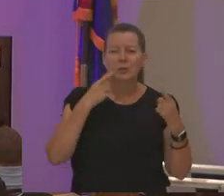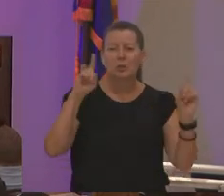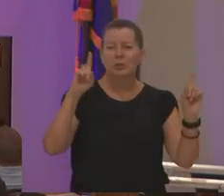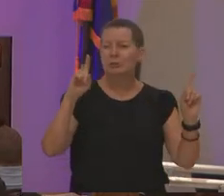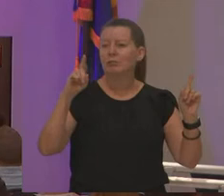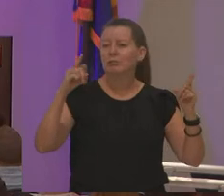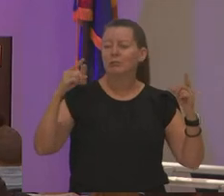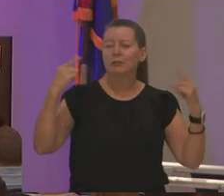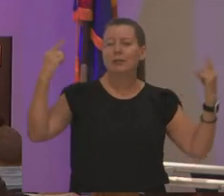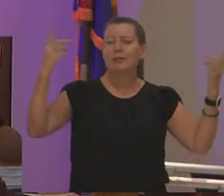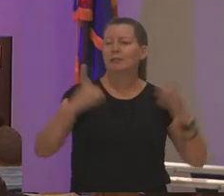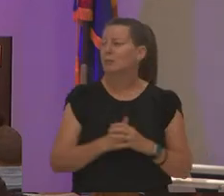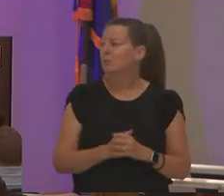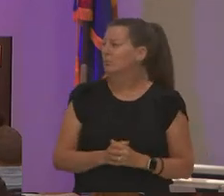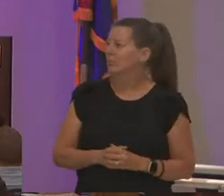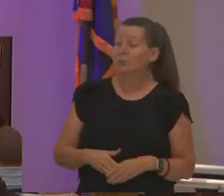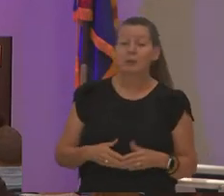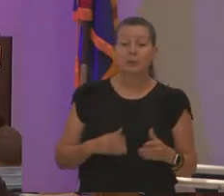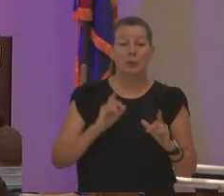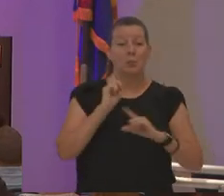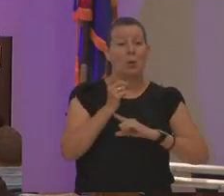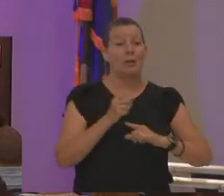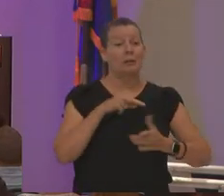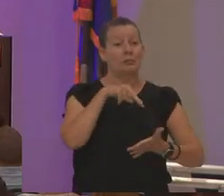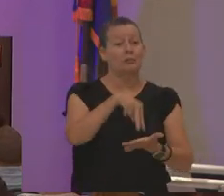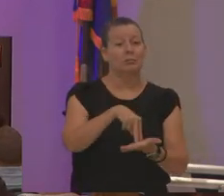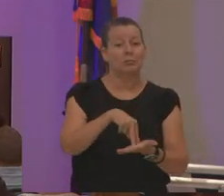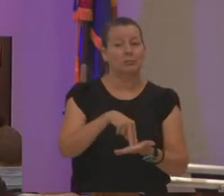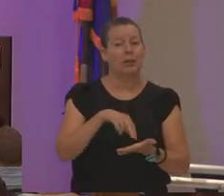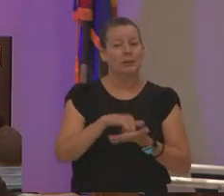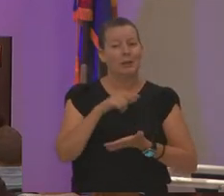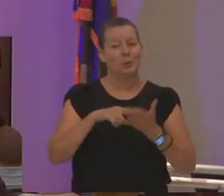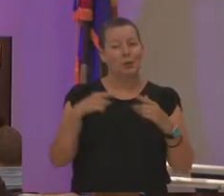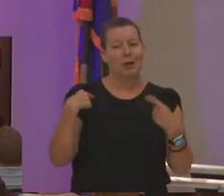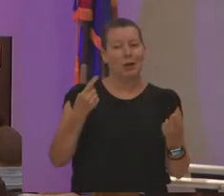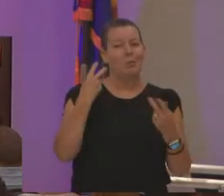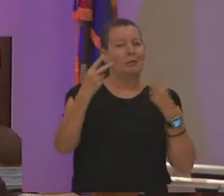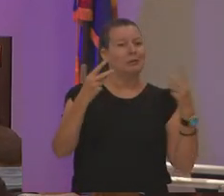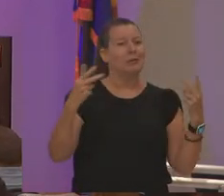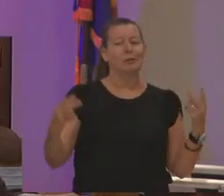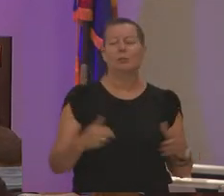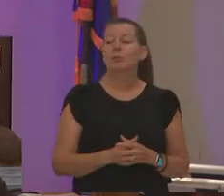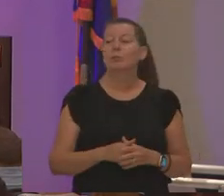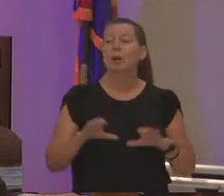moment that i stepped foot on this campus that is what i've been seeing i did a video last week